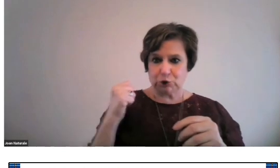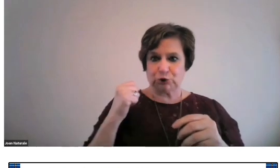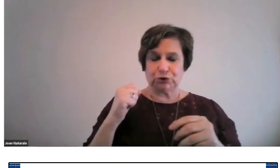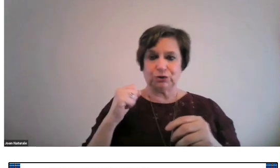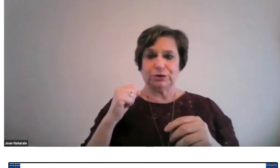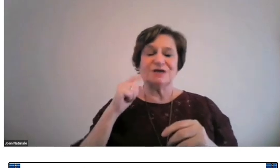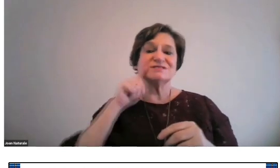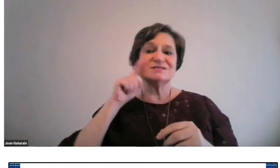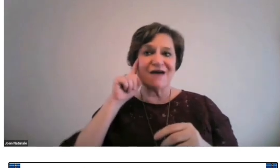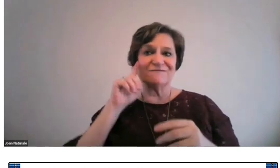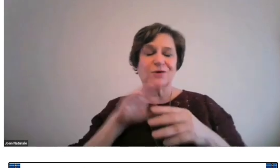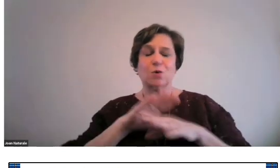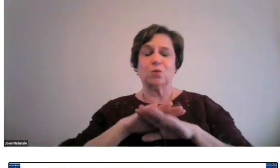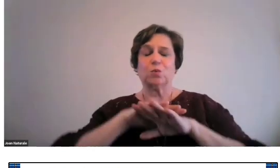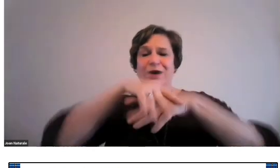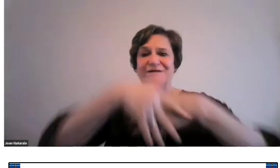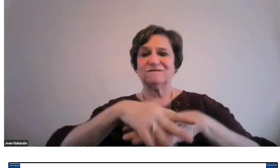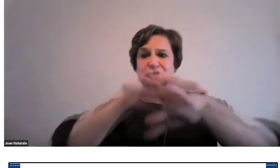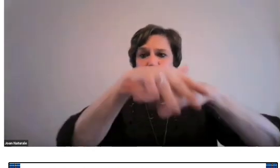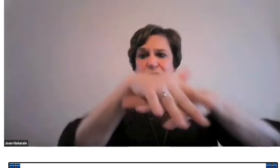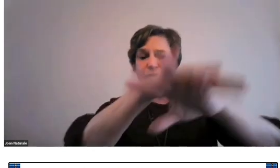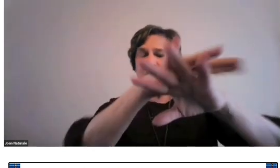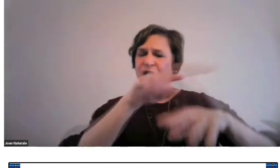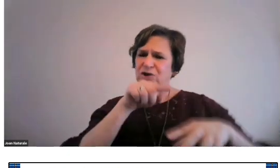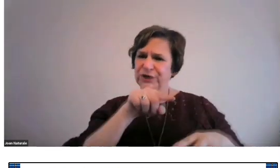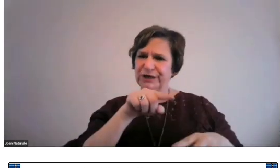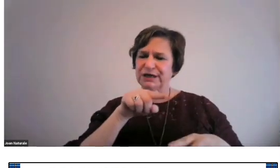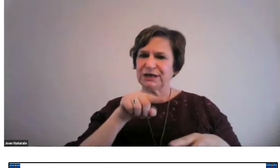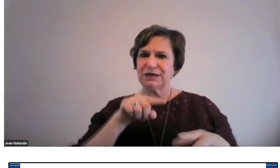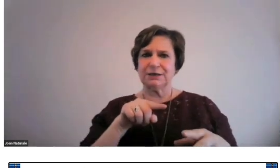This slide talks about a Scottish deaf weaver.